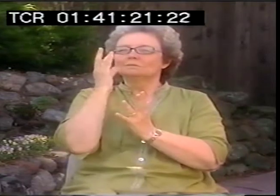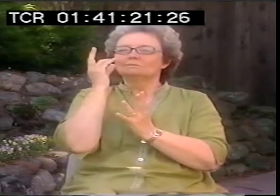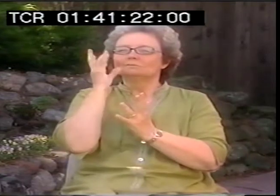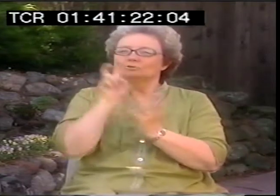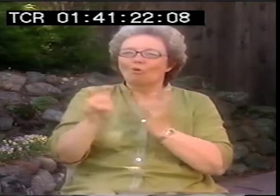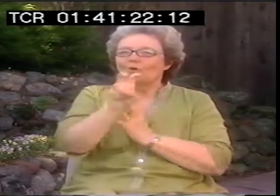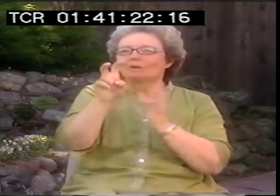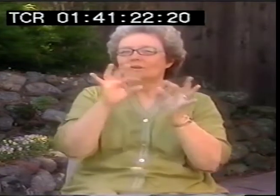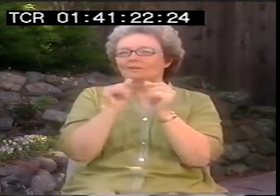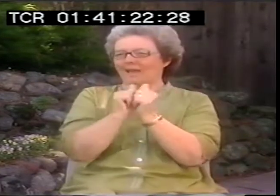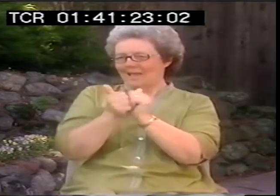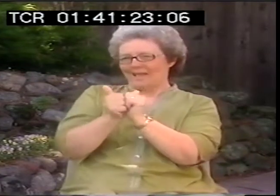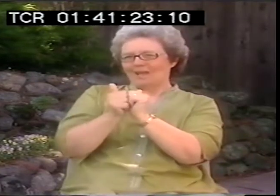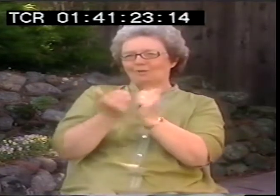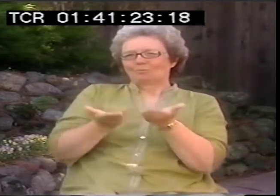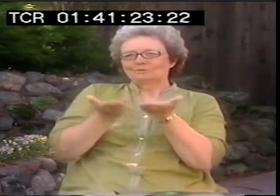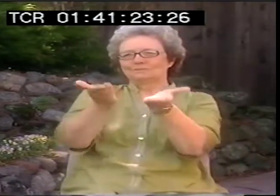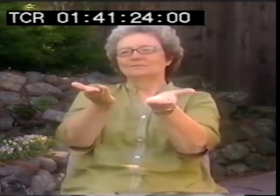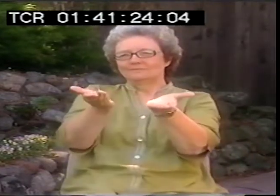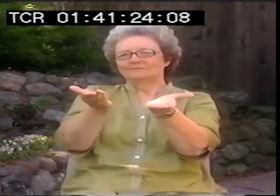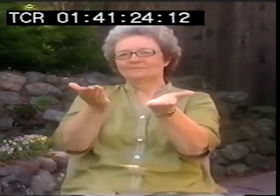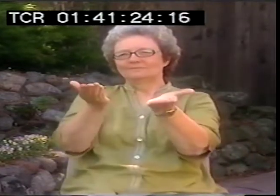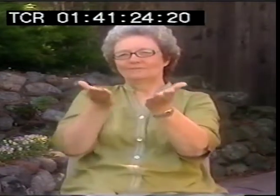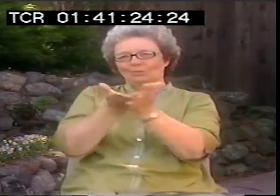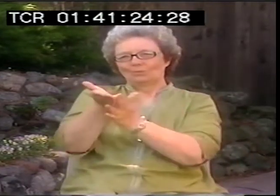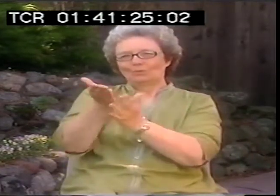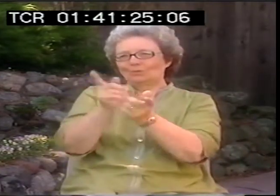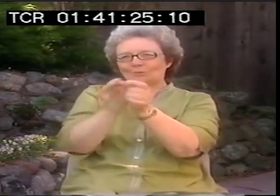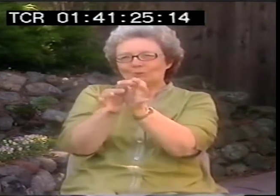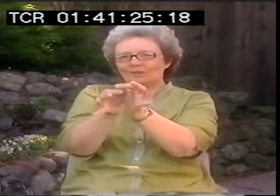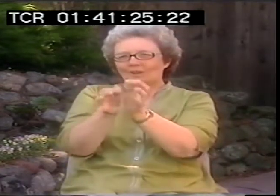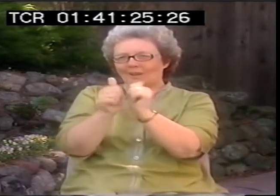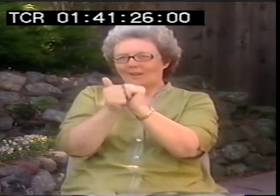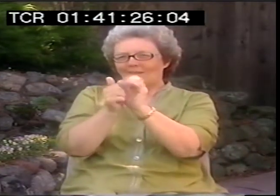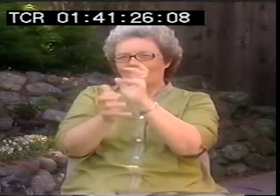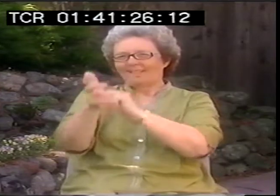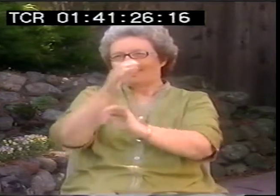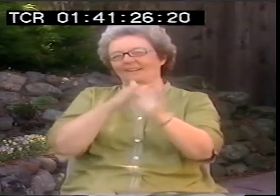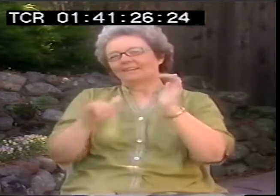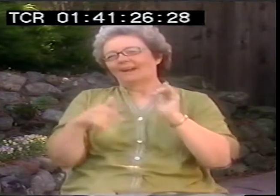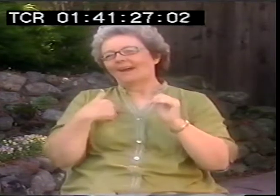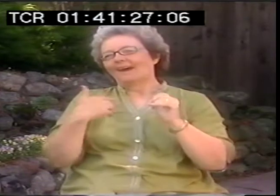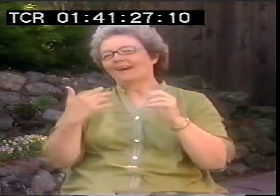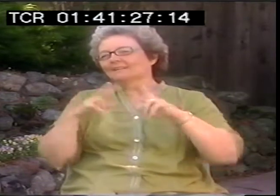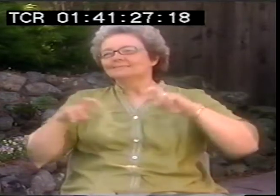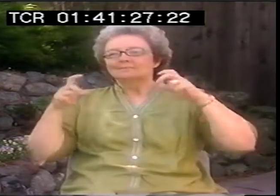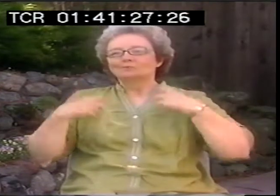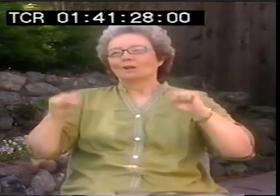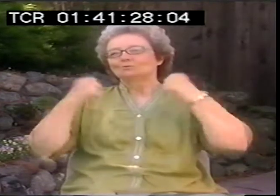Through the touring I've done and creating and presenting I've done, I've been noticing this. And I try different ways of performing